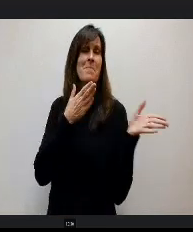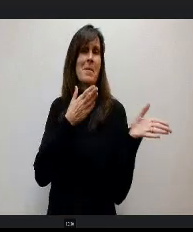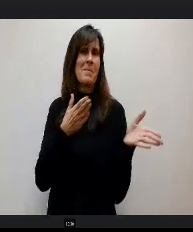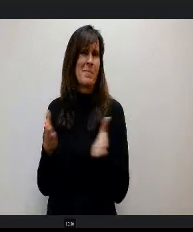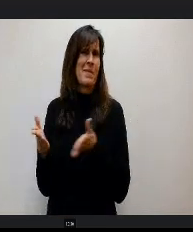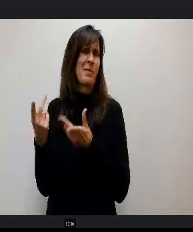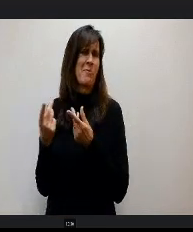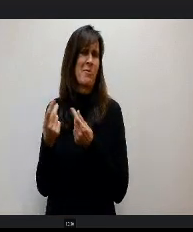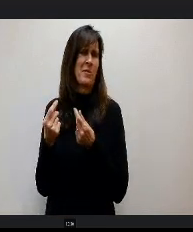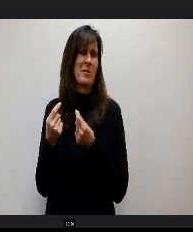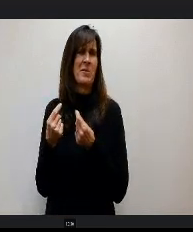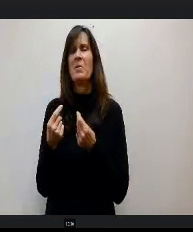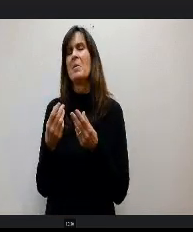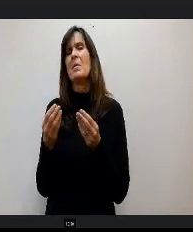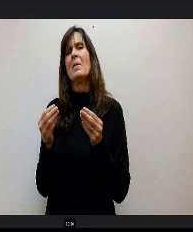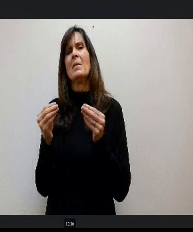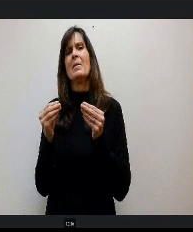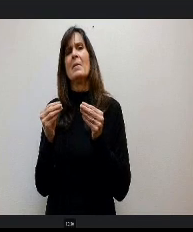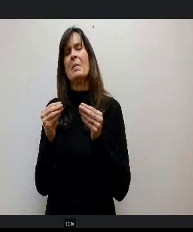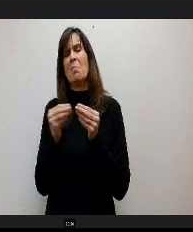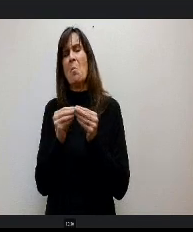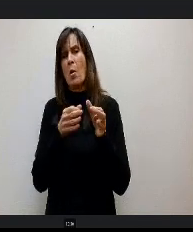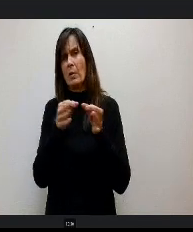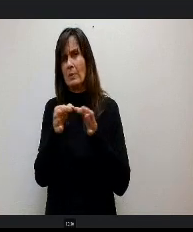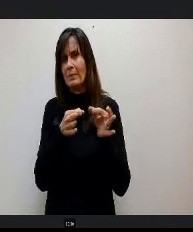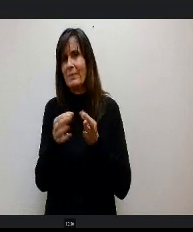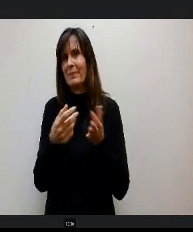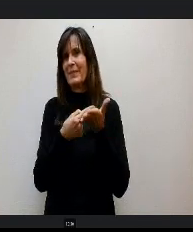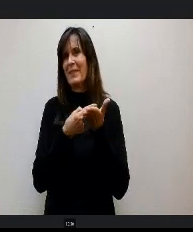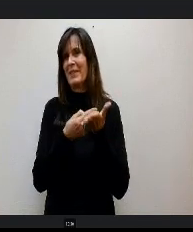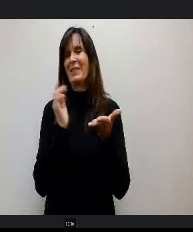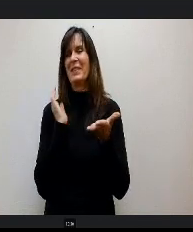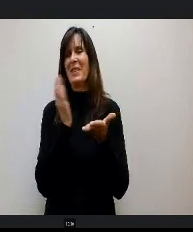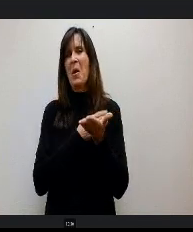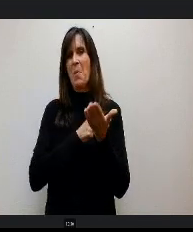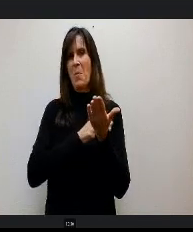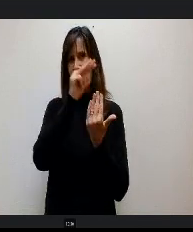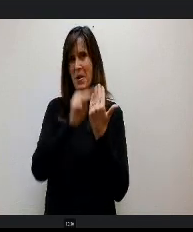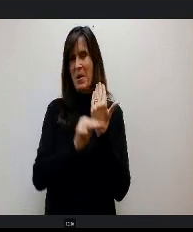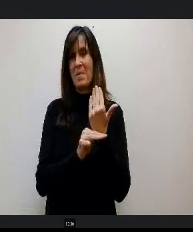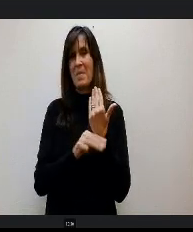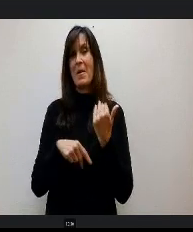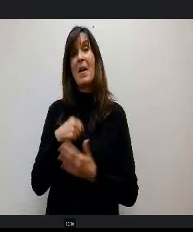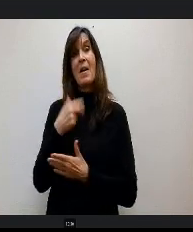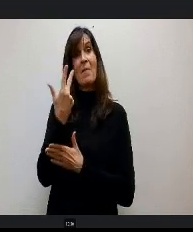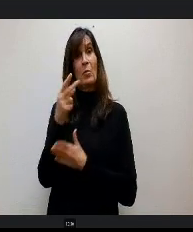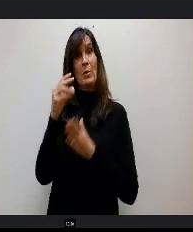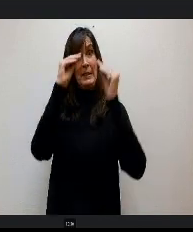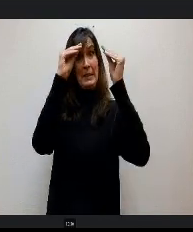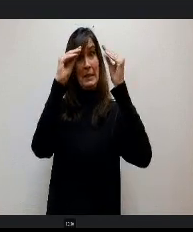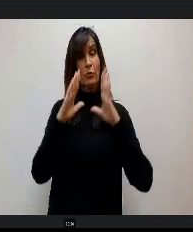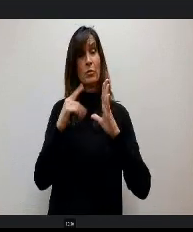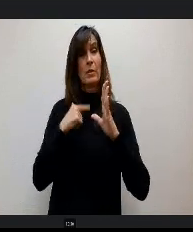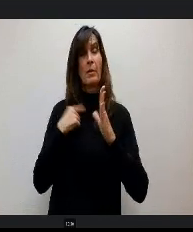bit more there about Mr. Wilburn was doing talking about our programs and I had three teachers that I'm going to hand off to the various programs and there is going